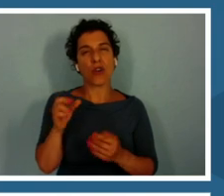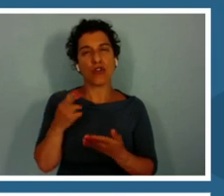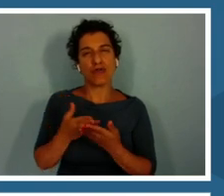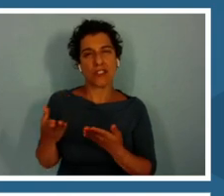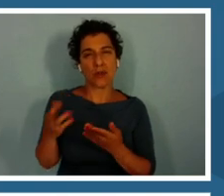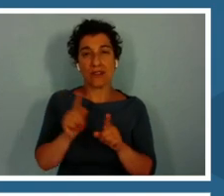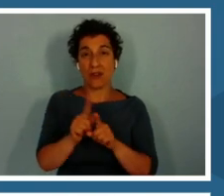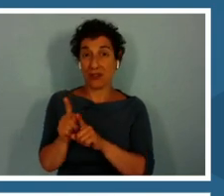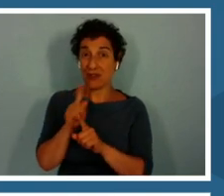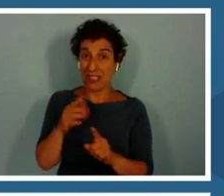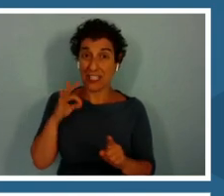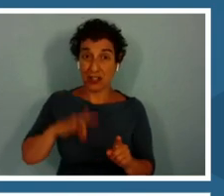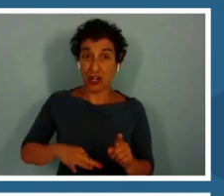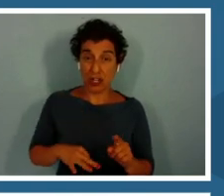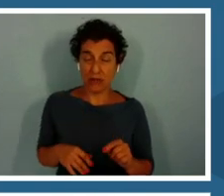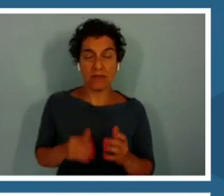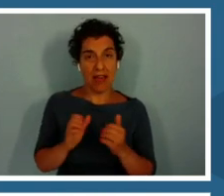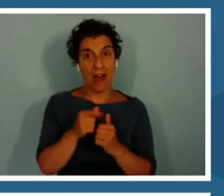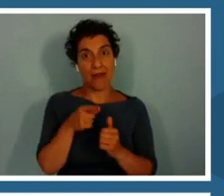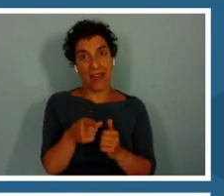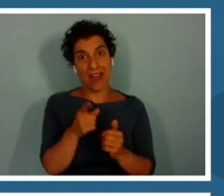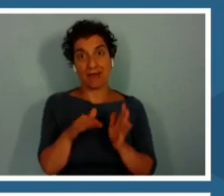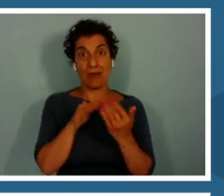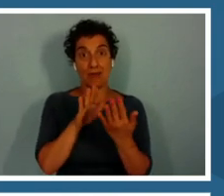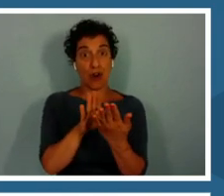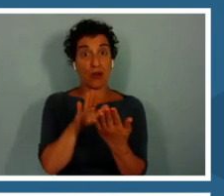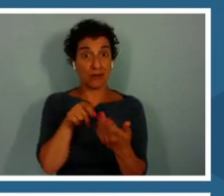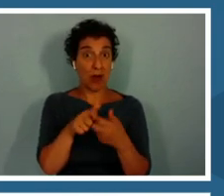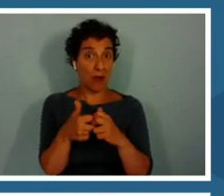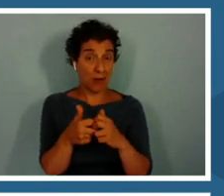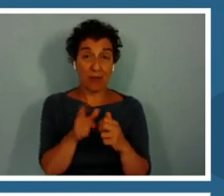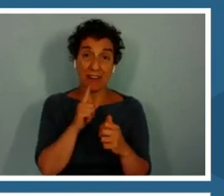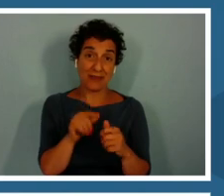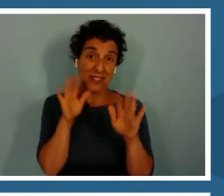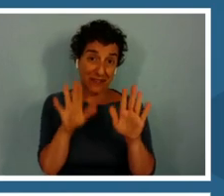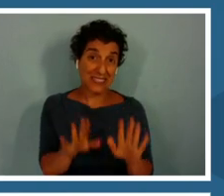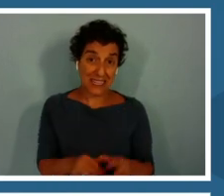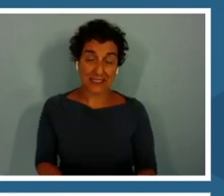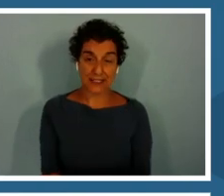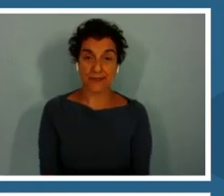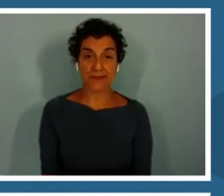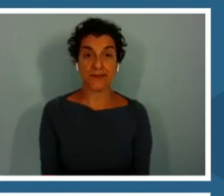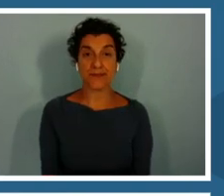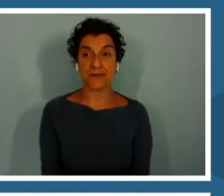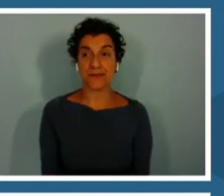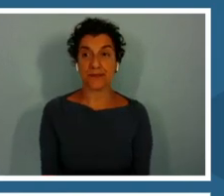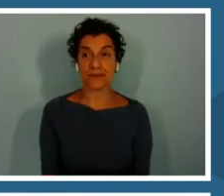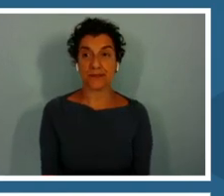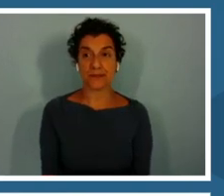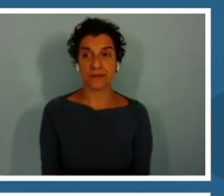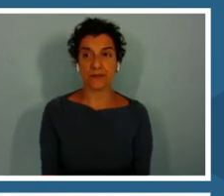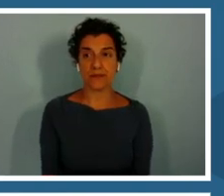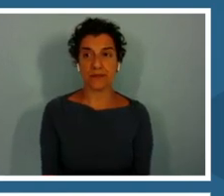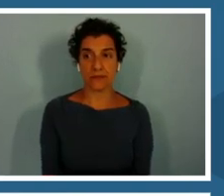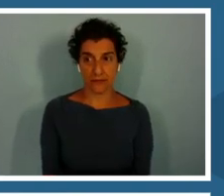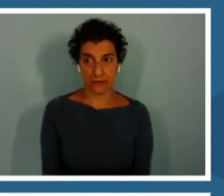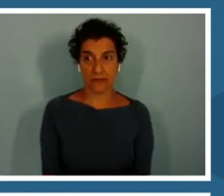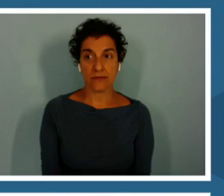They have approached that problem and it has been super fantastic.